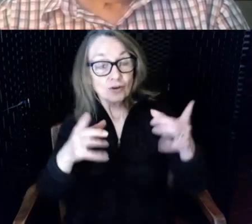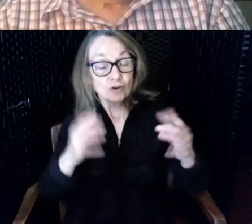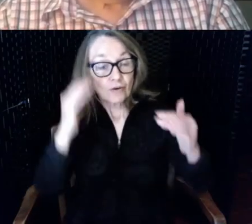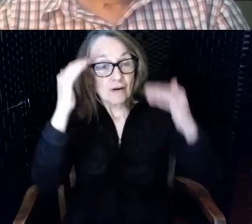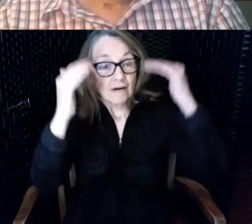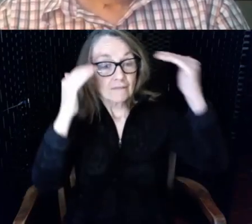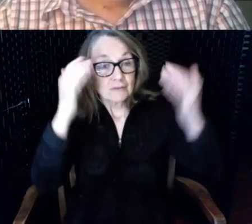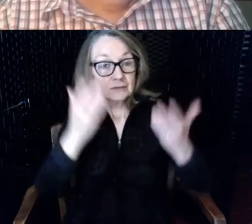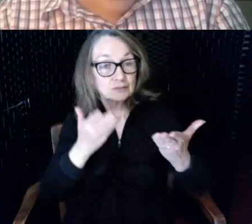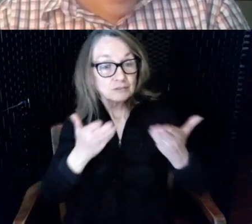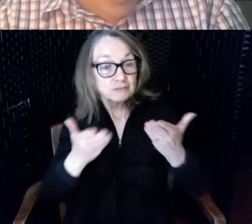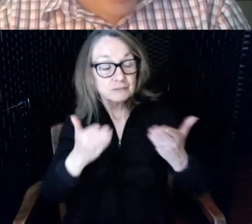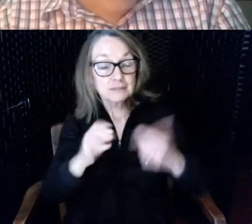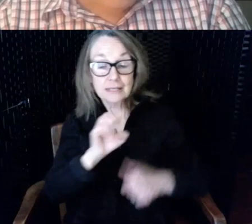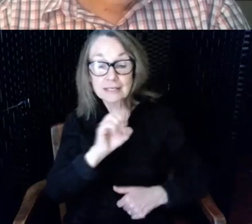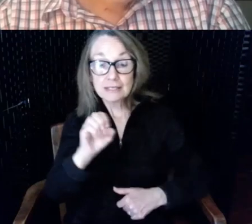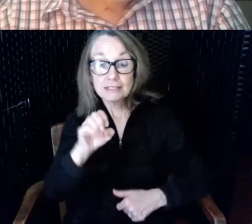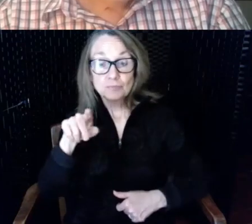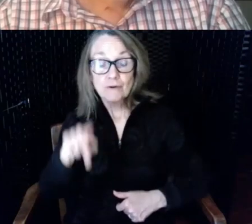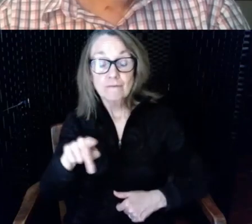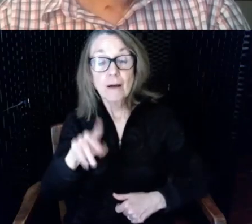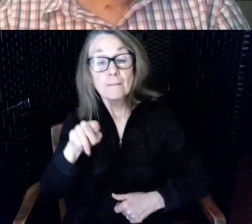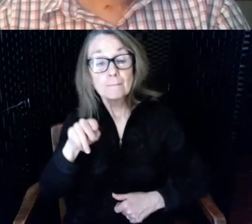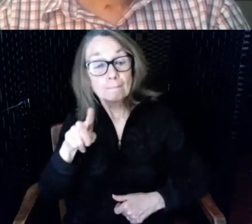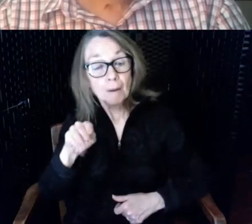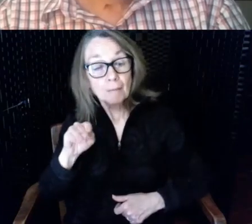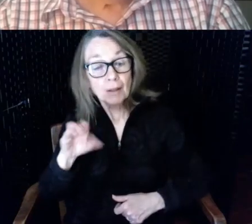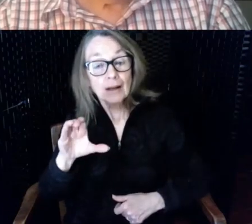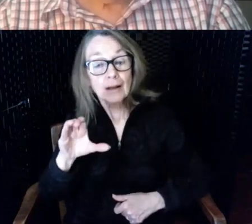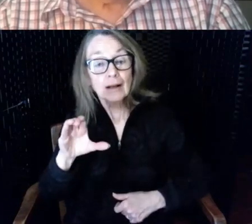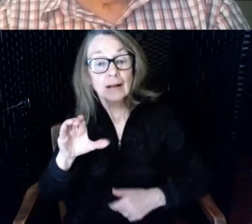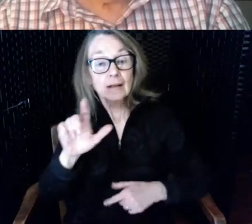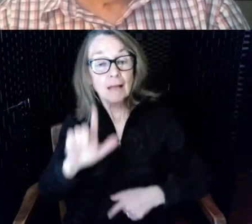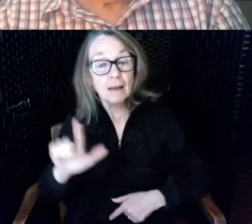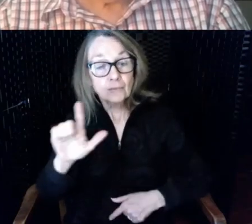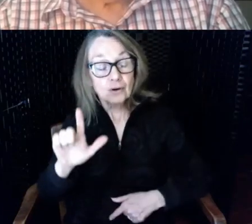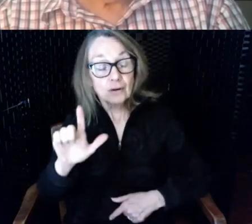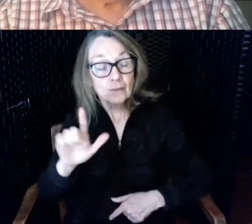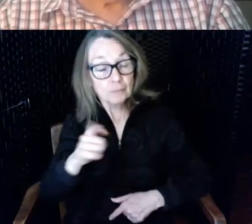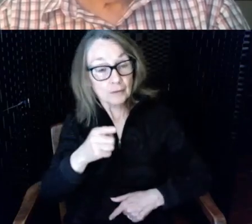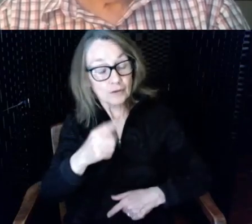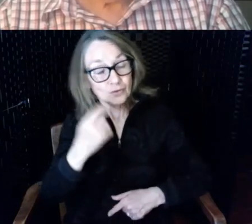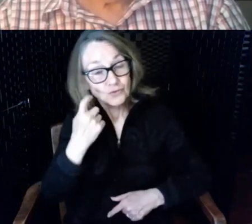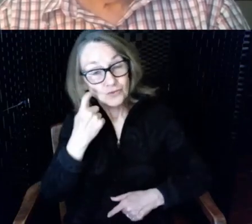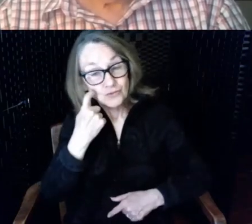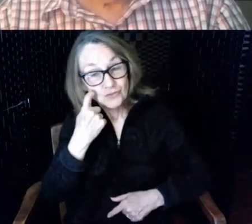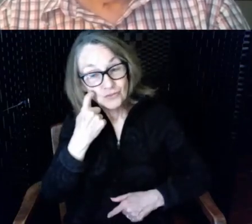the East Providence Public Library which recently installed a hearing loop in its